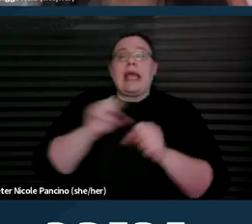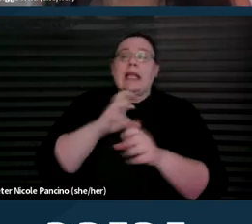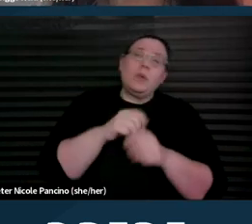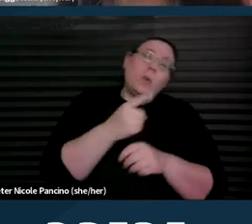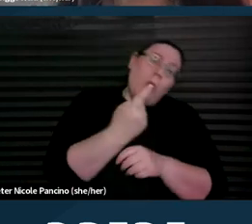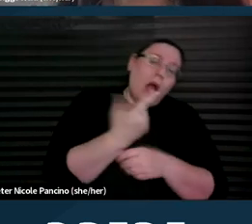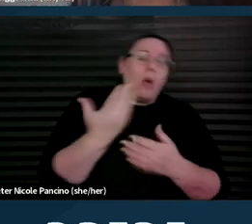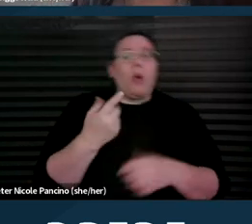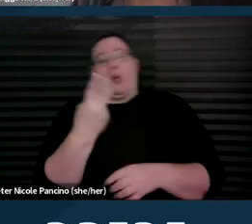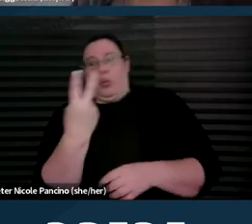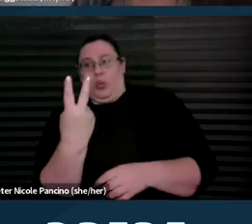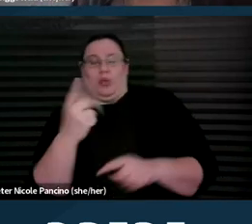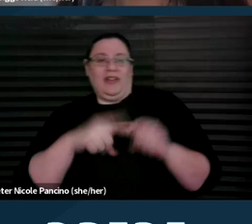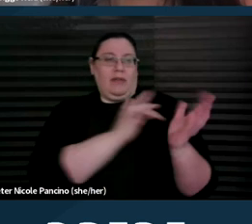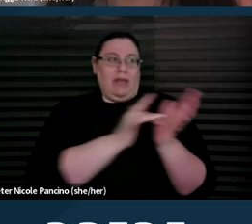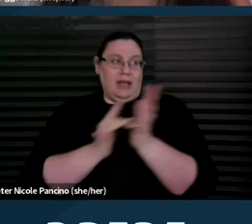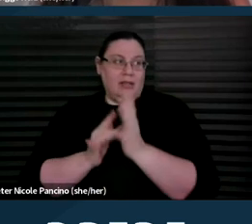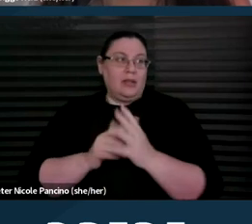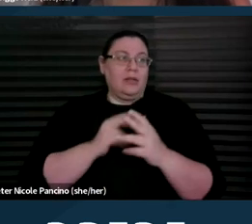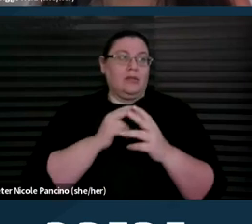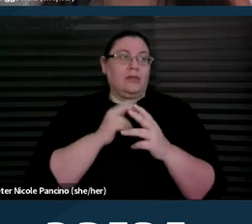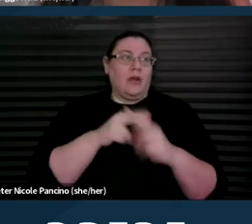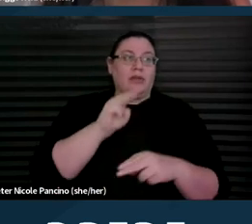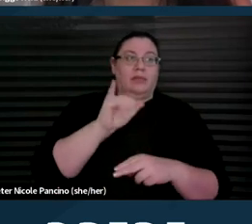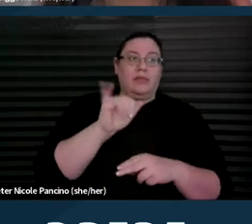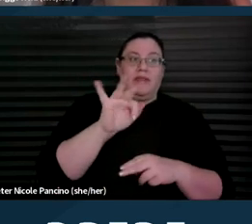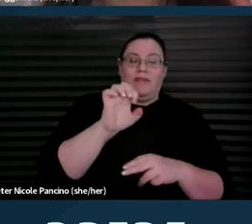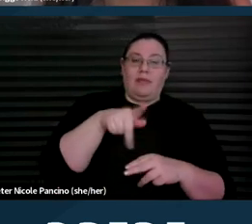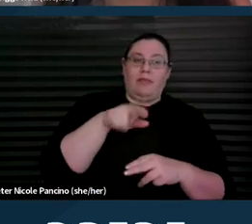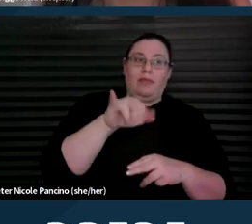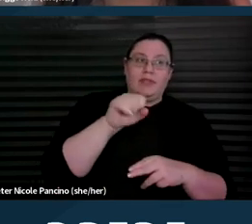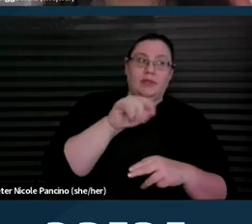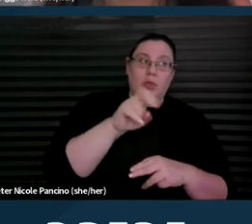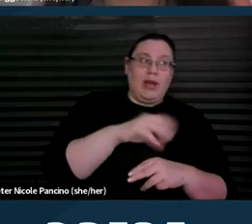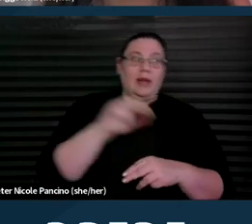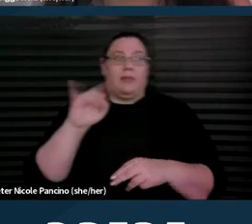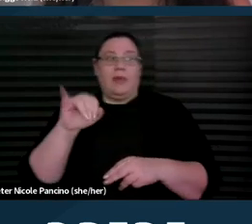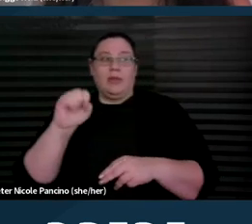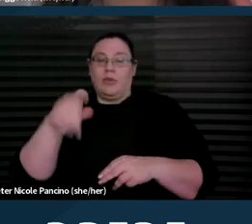different medications called mifepristone and misoprostol to end a pregnancy until 10 weeks.